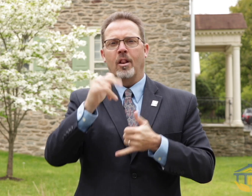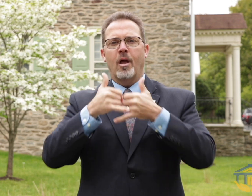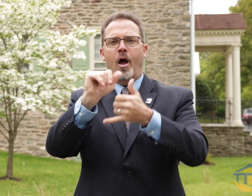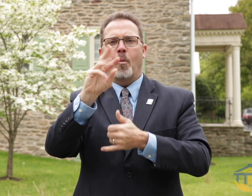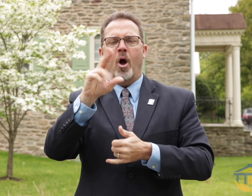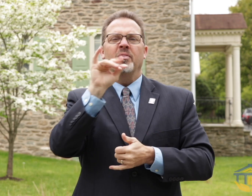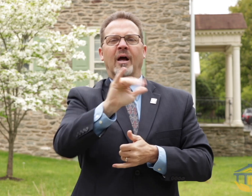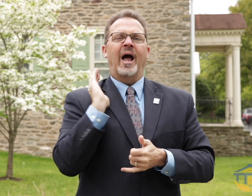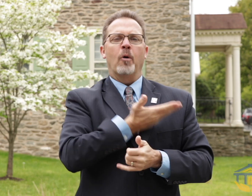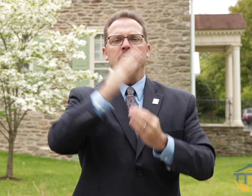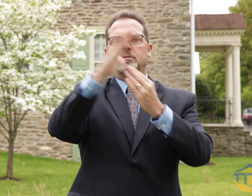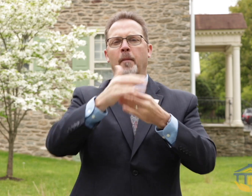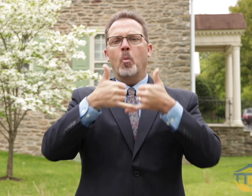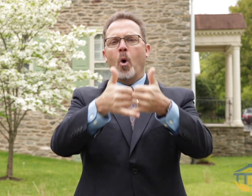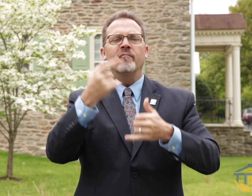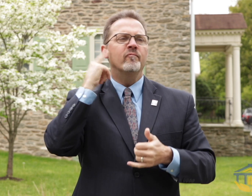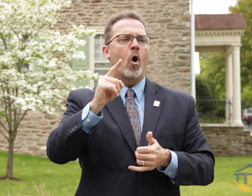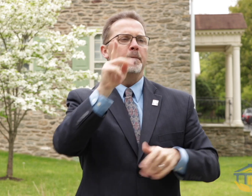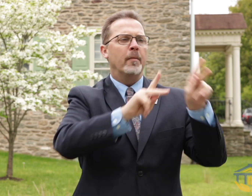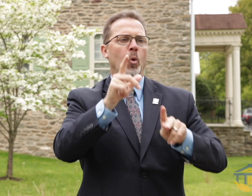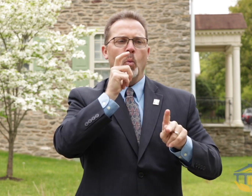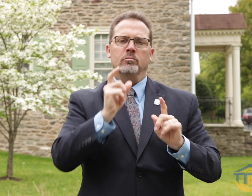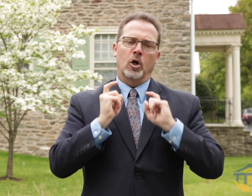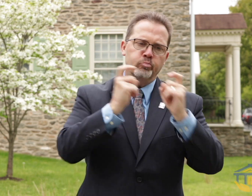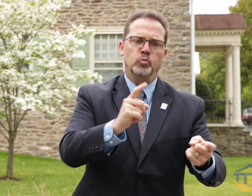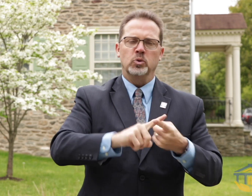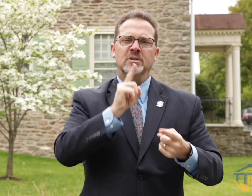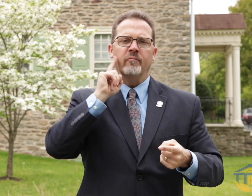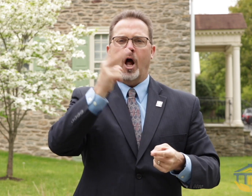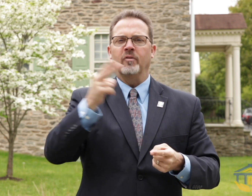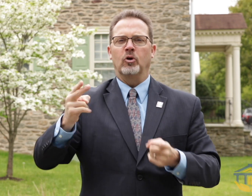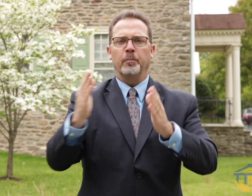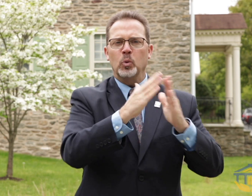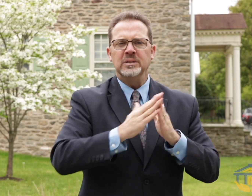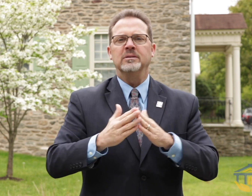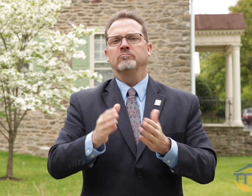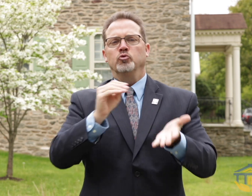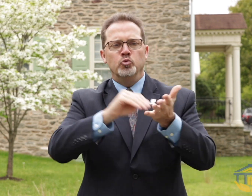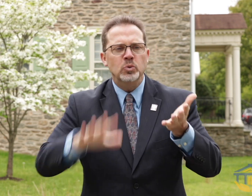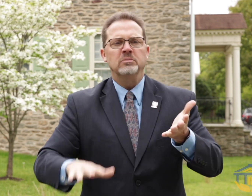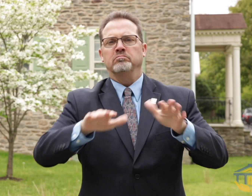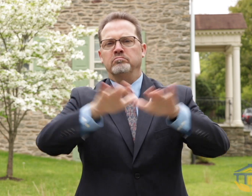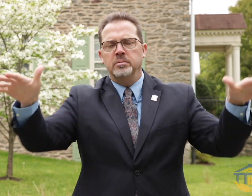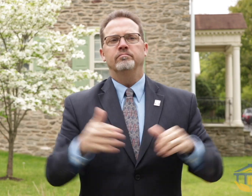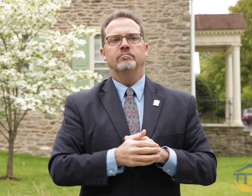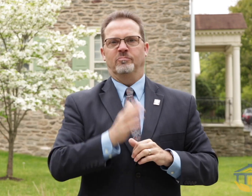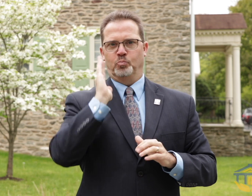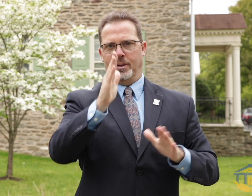well as our Nevil Award recipient. The winner of this award is someone who we want to acknowledge and recognize for their contribution to the Deaf and Hard of